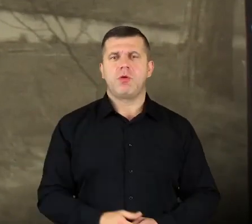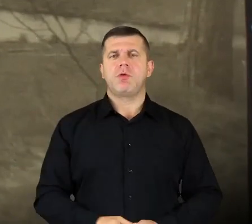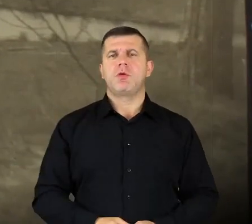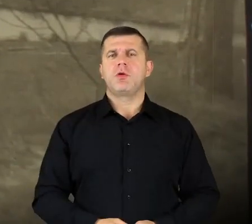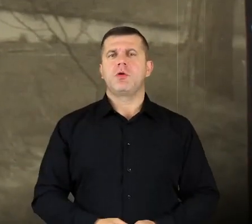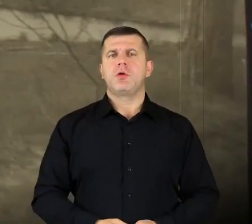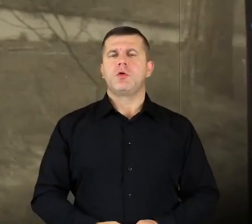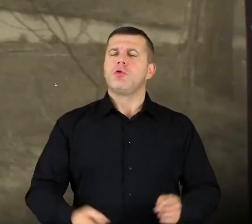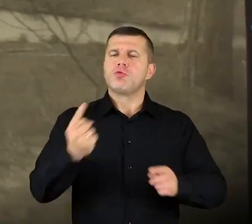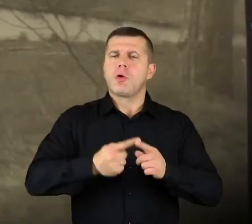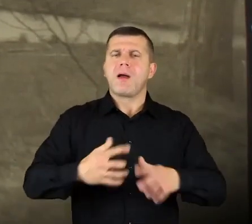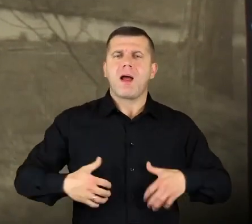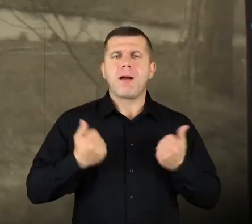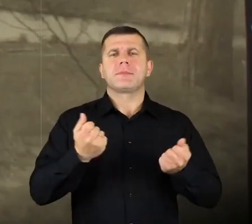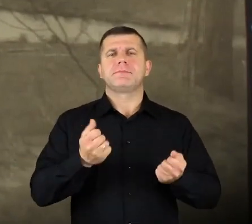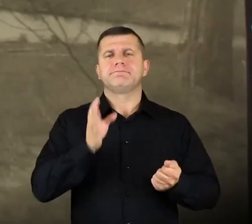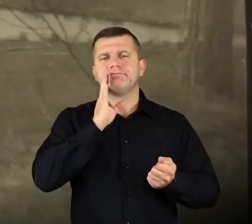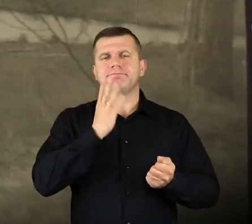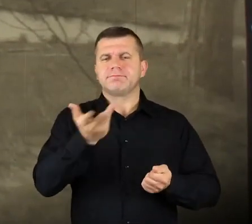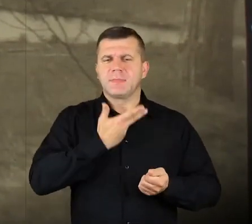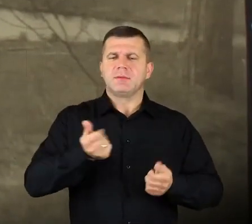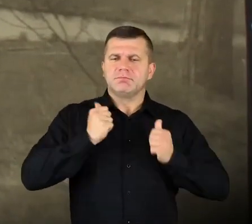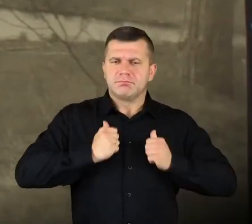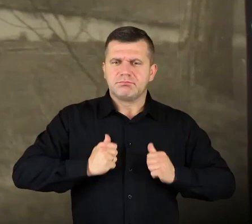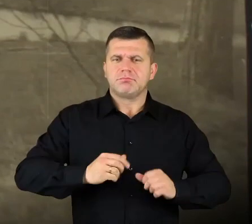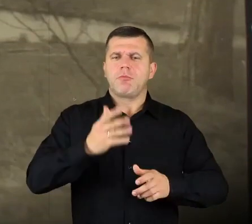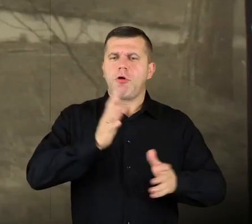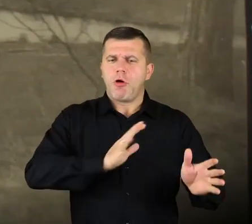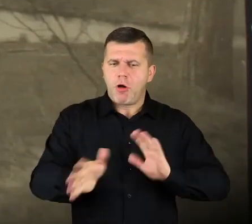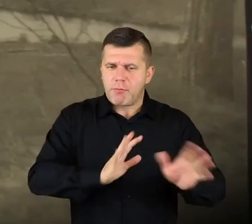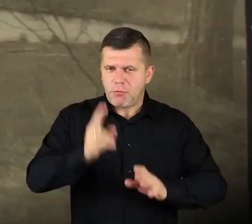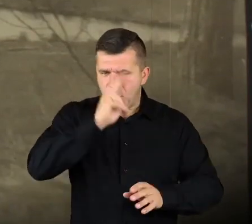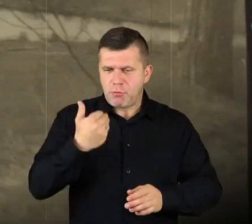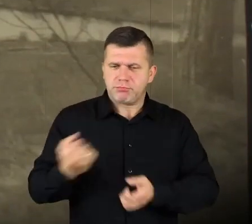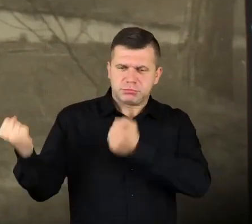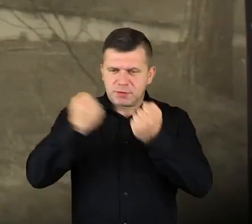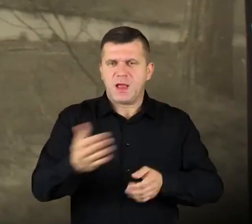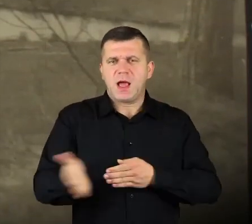to take care of me, and my dad used to bring them fish so they would take good care.